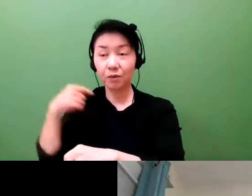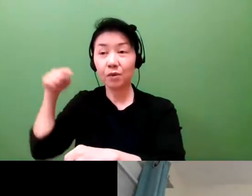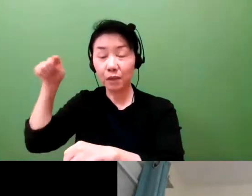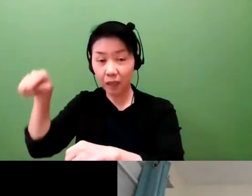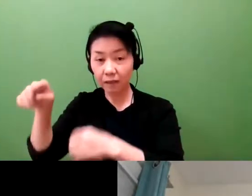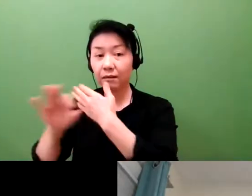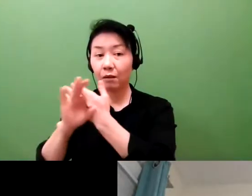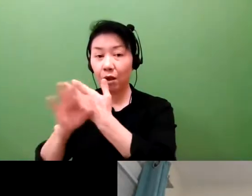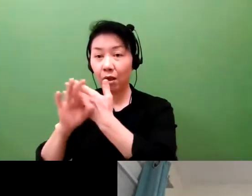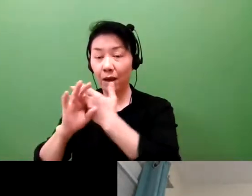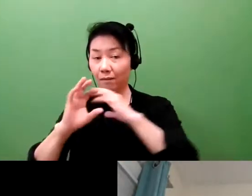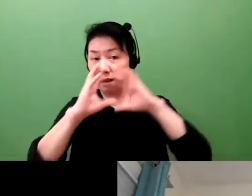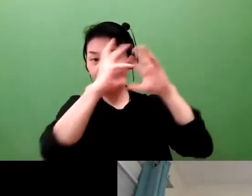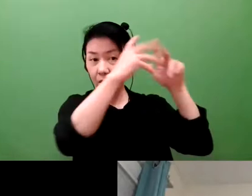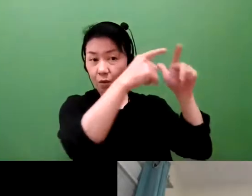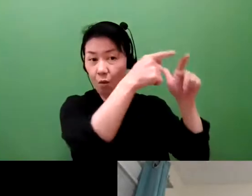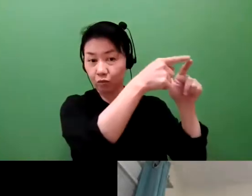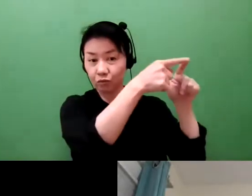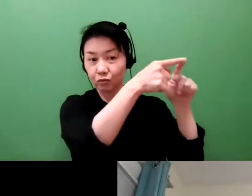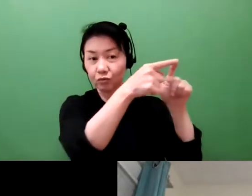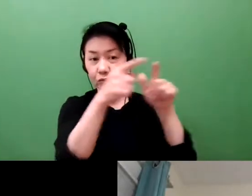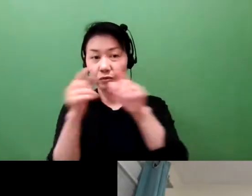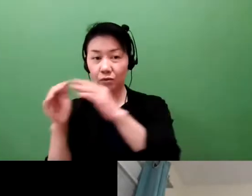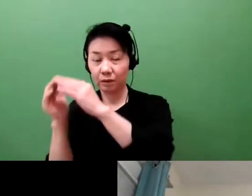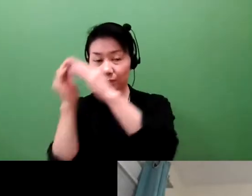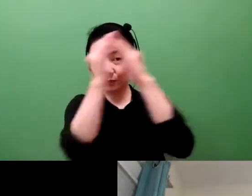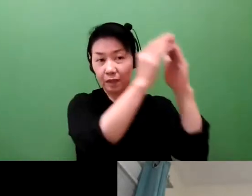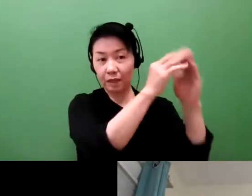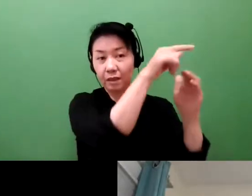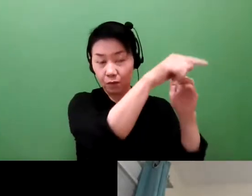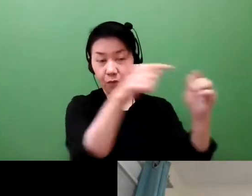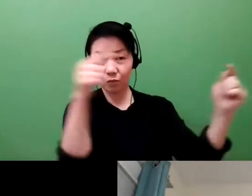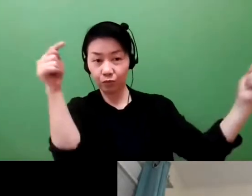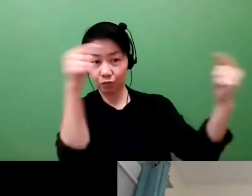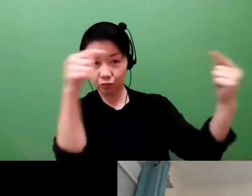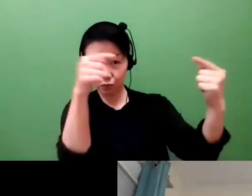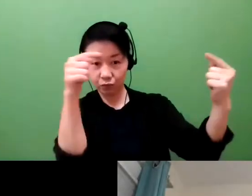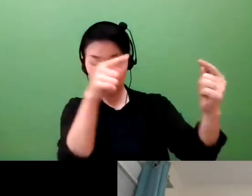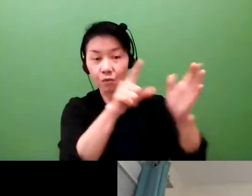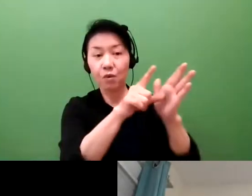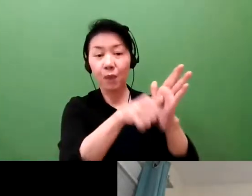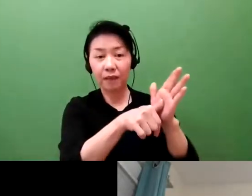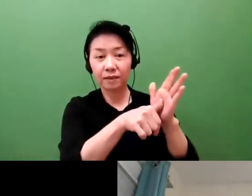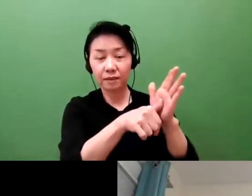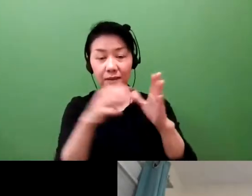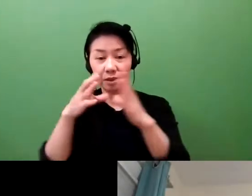of the country, now there's not necessarily the same culture. People don't know each other in the same way.